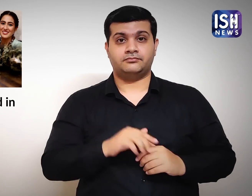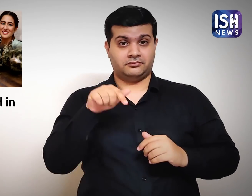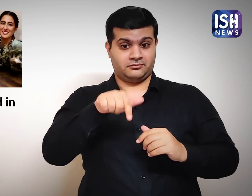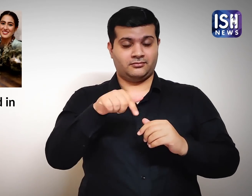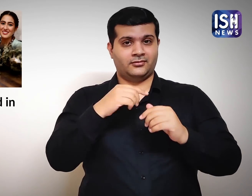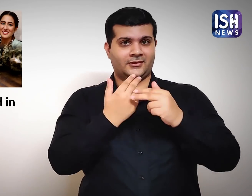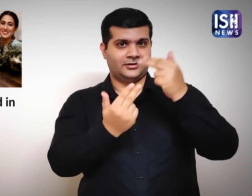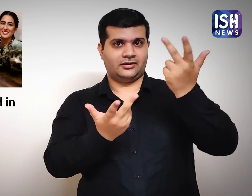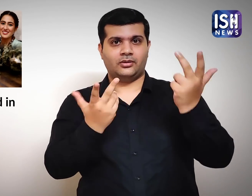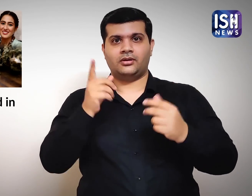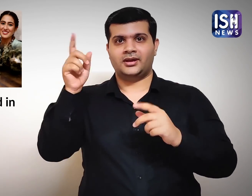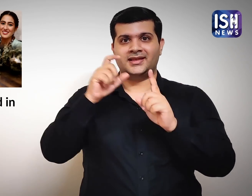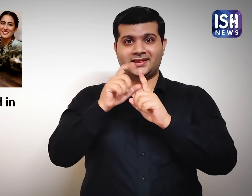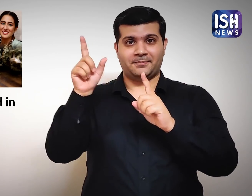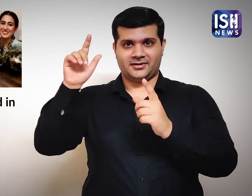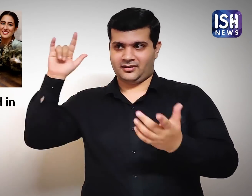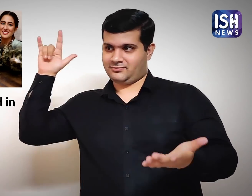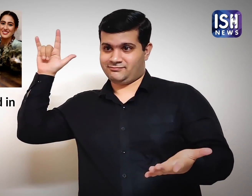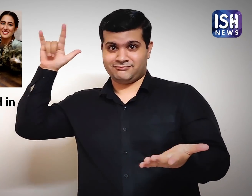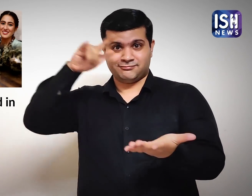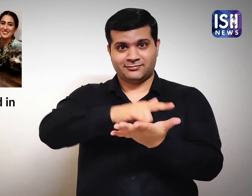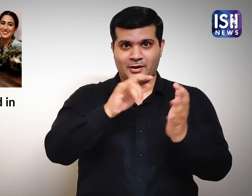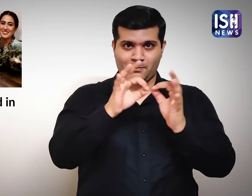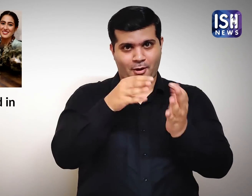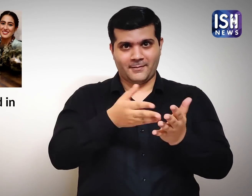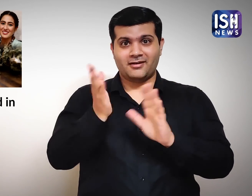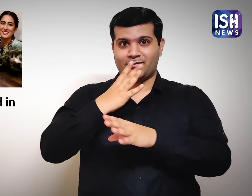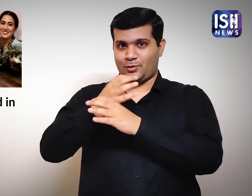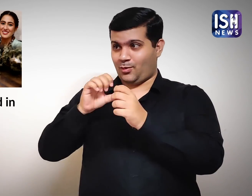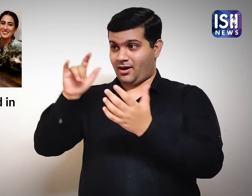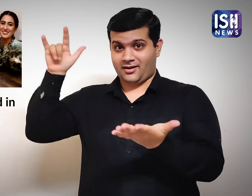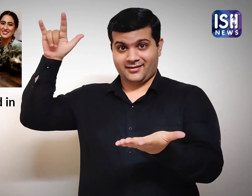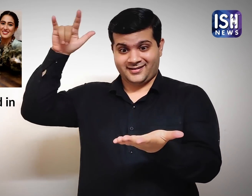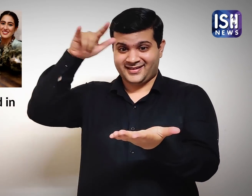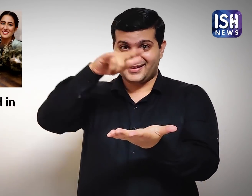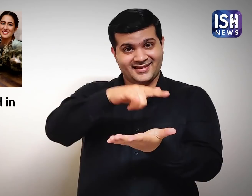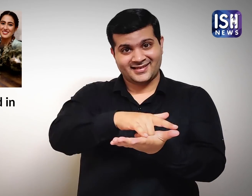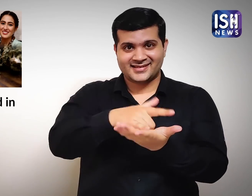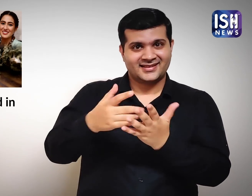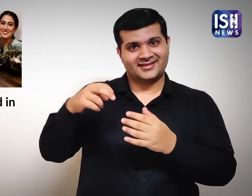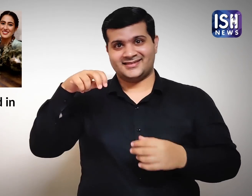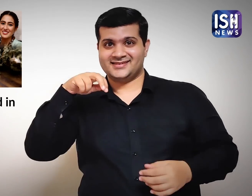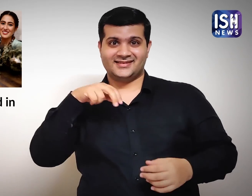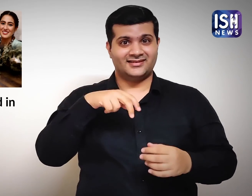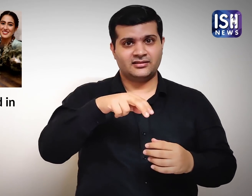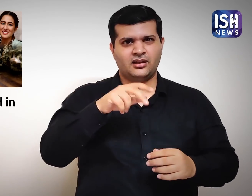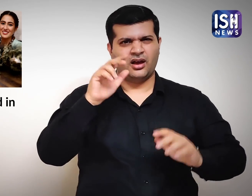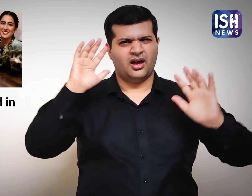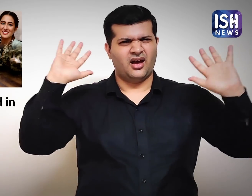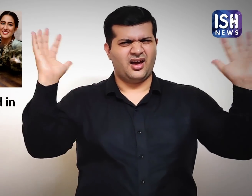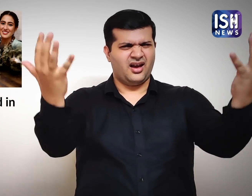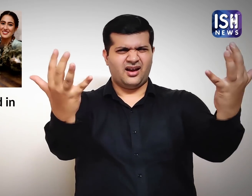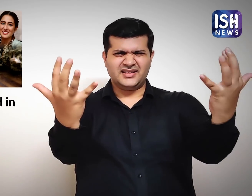When Deepika landed at the Mumbai airport there was a huge crowd of media personnel.